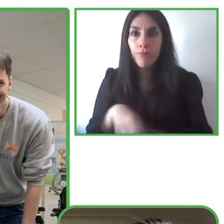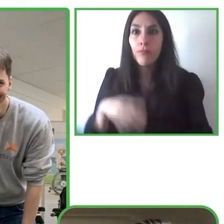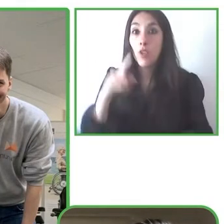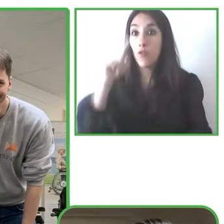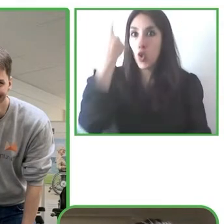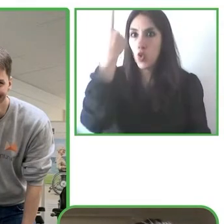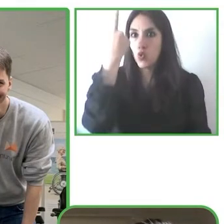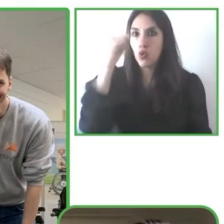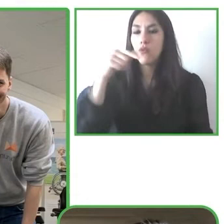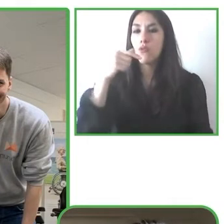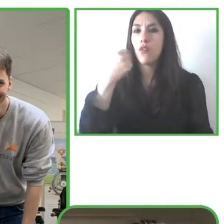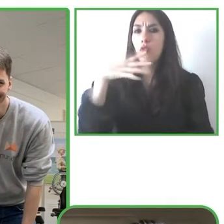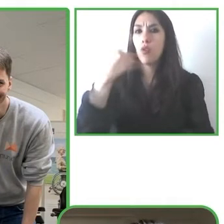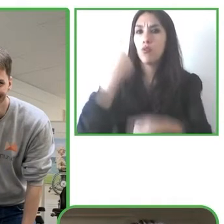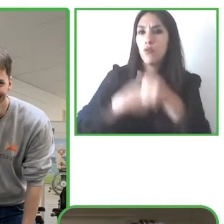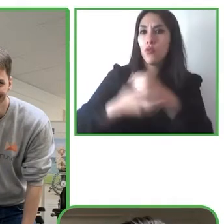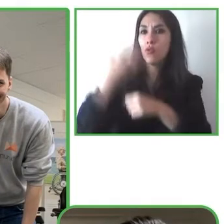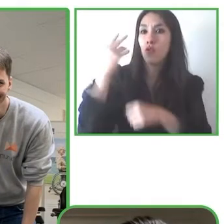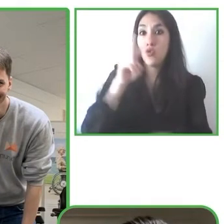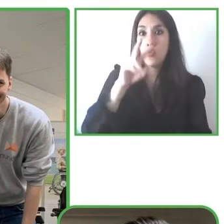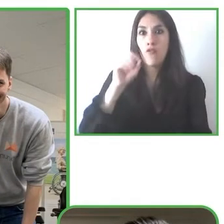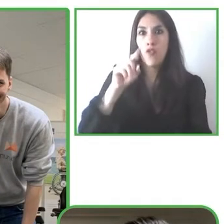alternative drive system that is using smart glasses.